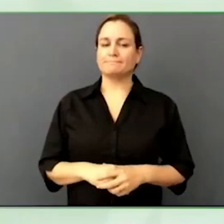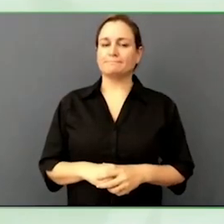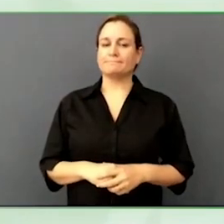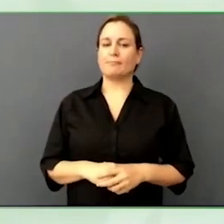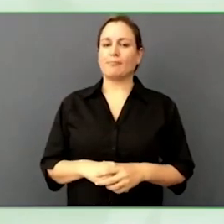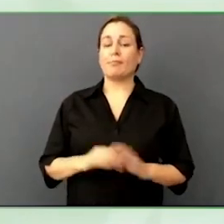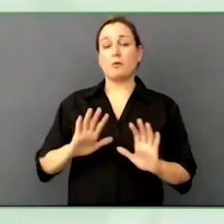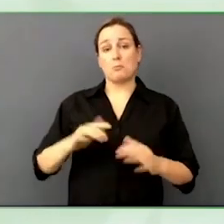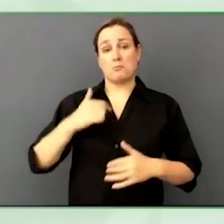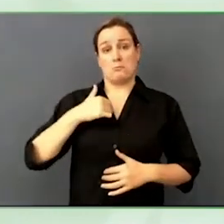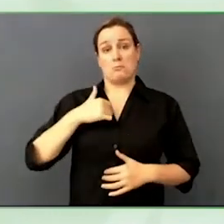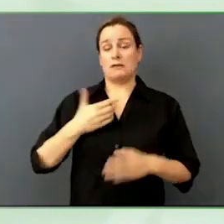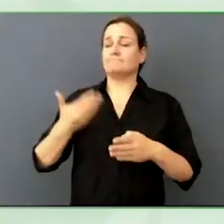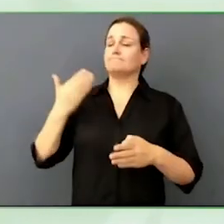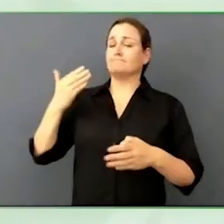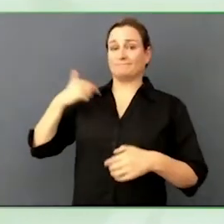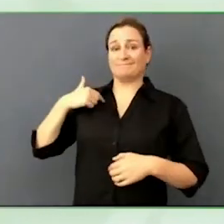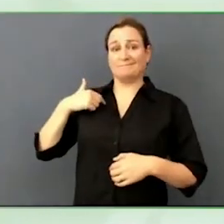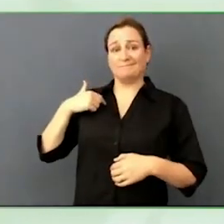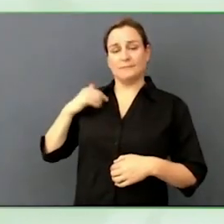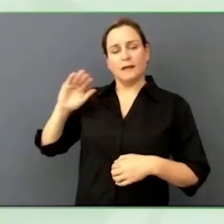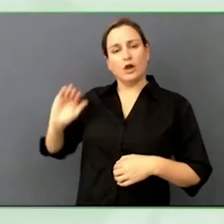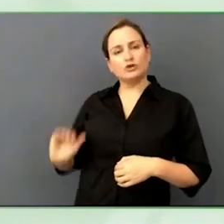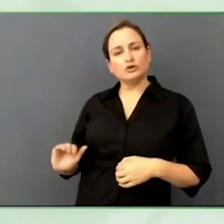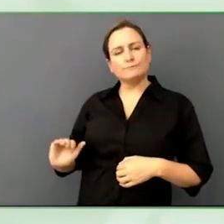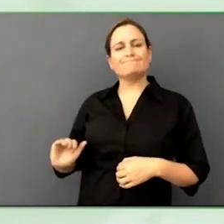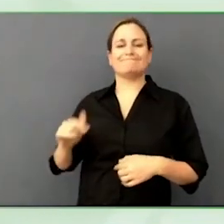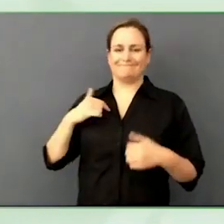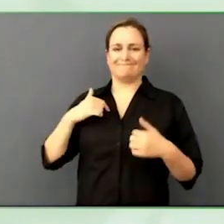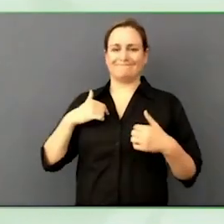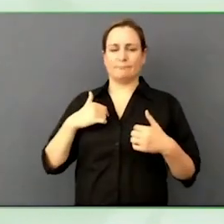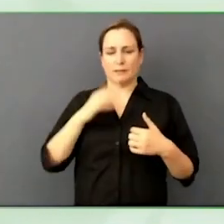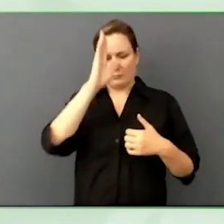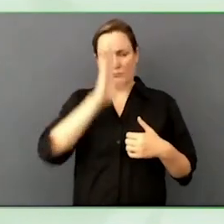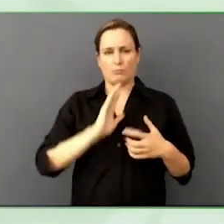brain haemorrhage, when I got out of rehabilitation, they sent me with a walking cane.